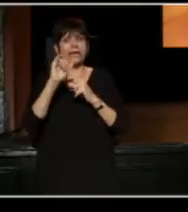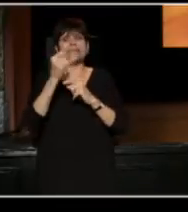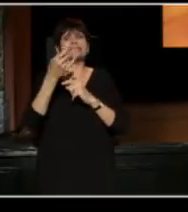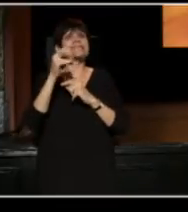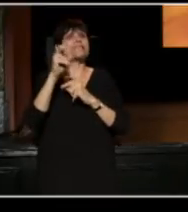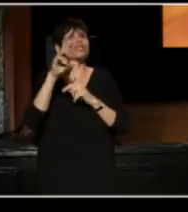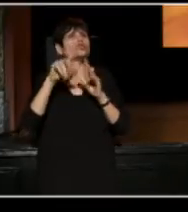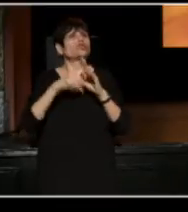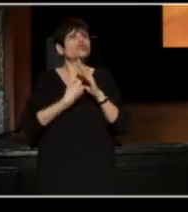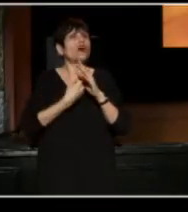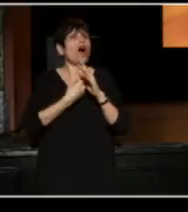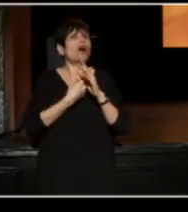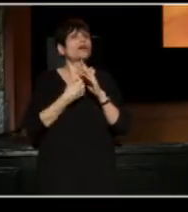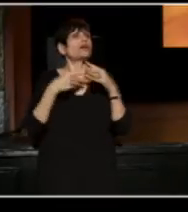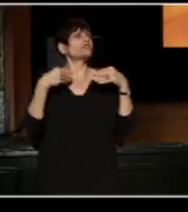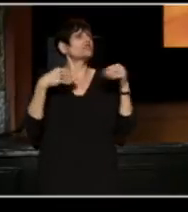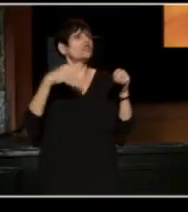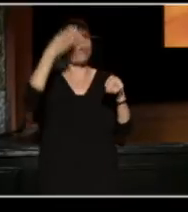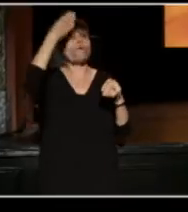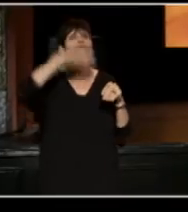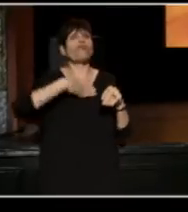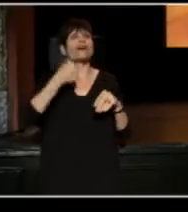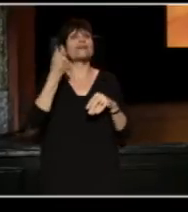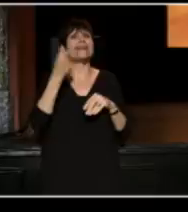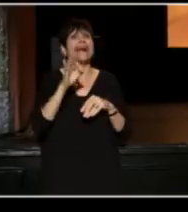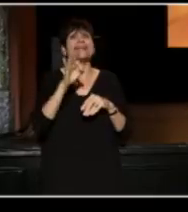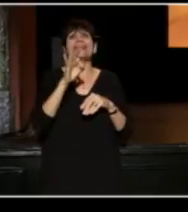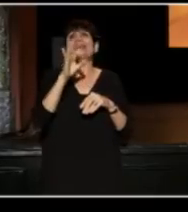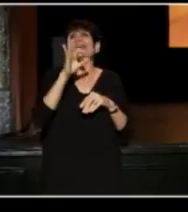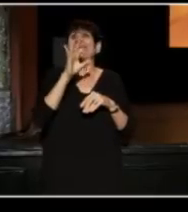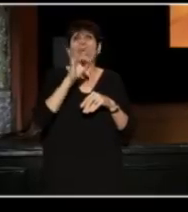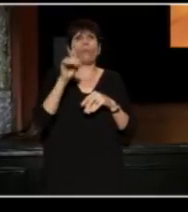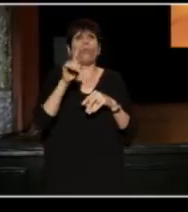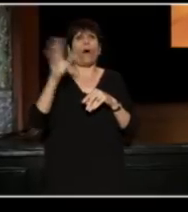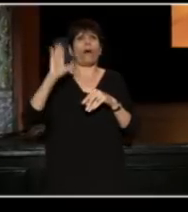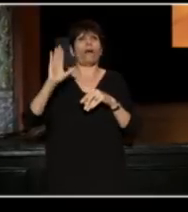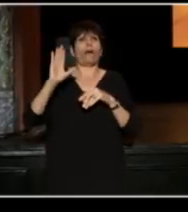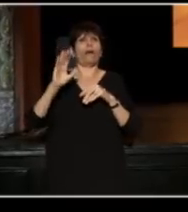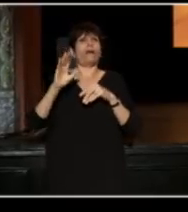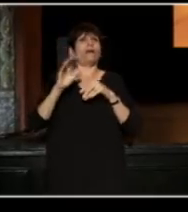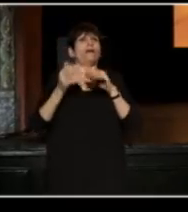in 1991, in Lower Manhattan. Later on it went to the public.